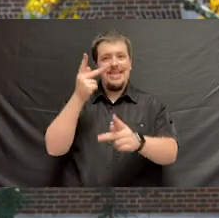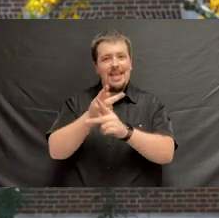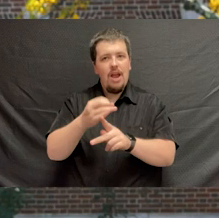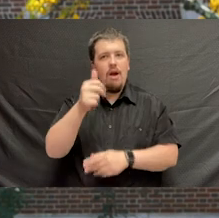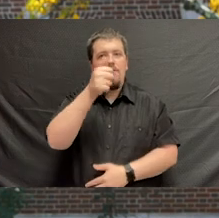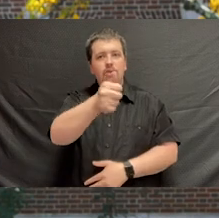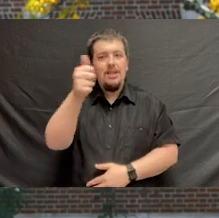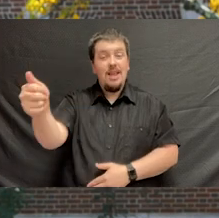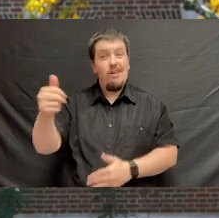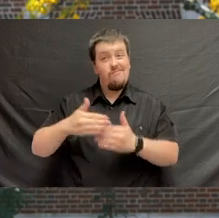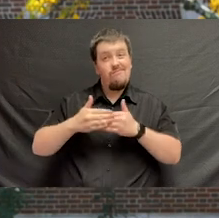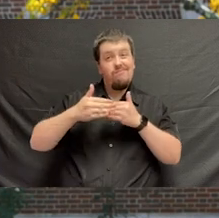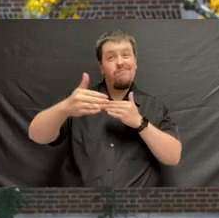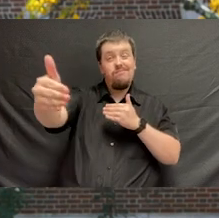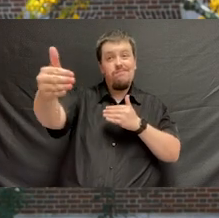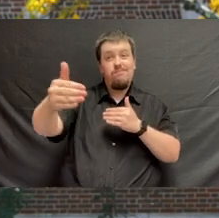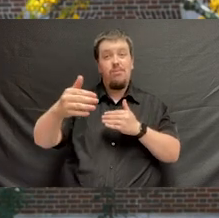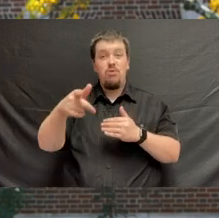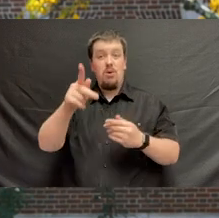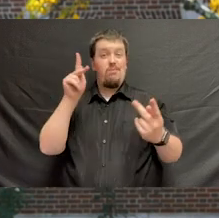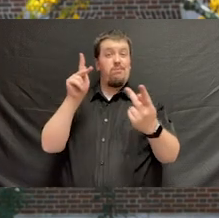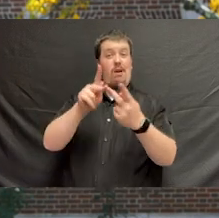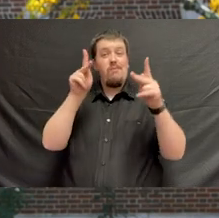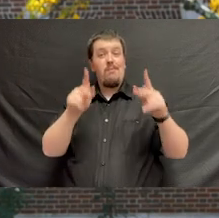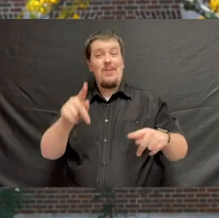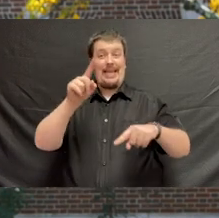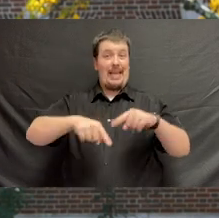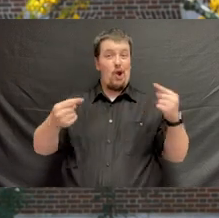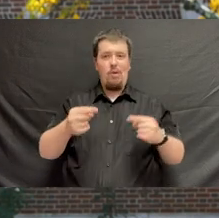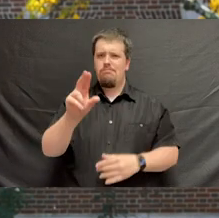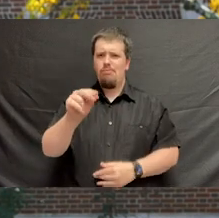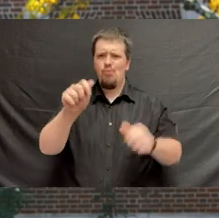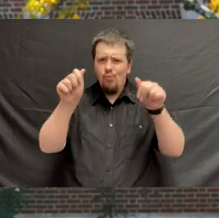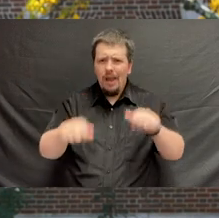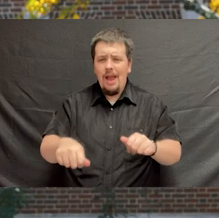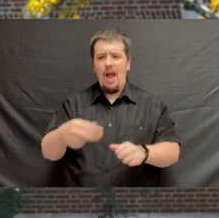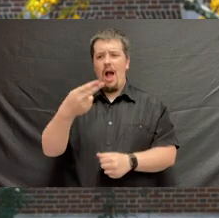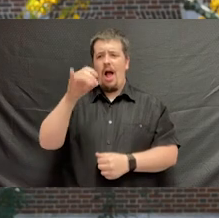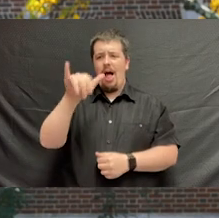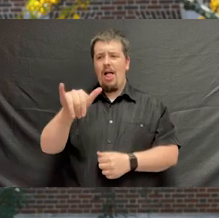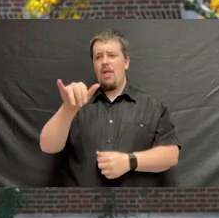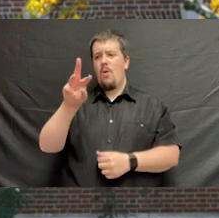to take care of yourself in the days ahead. You are not a immortal. Hawley and Trotway in the October issue